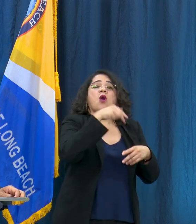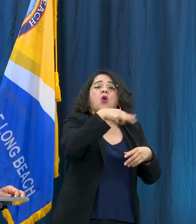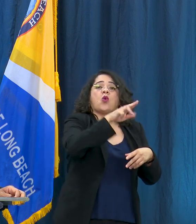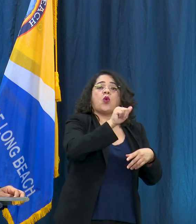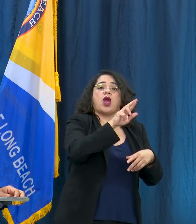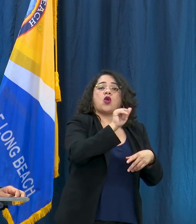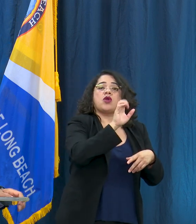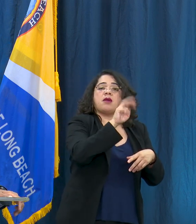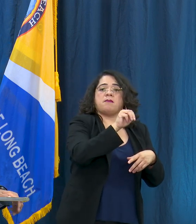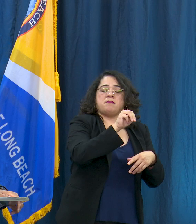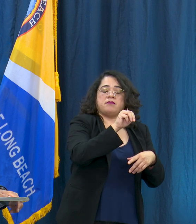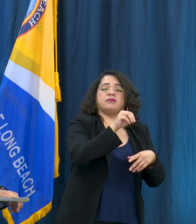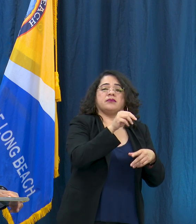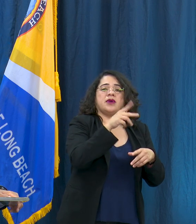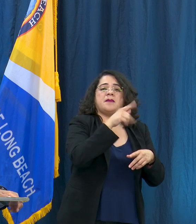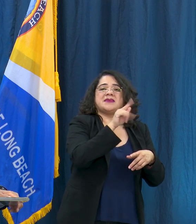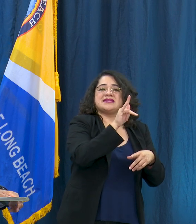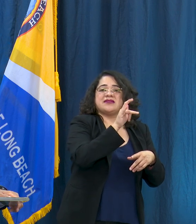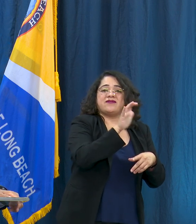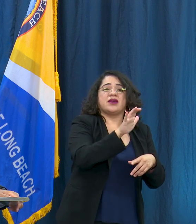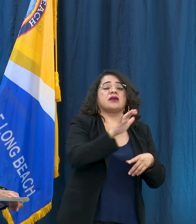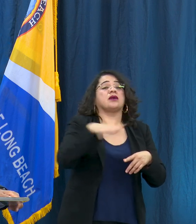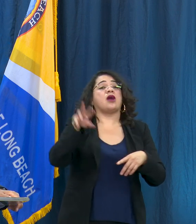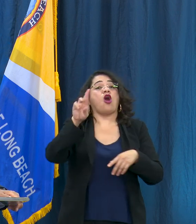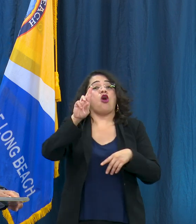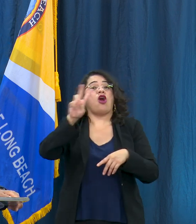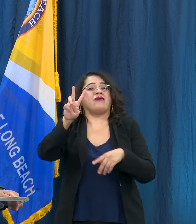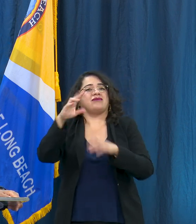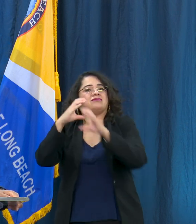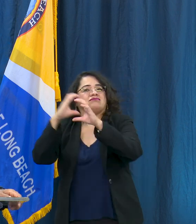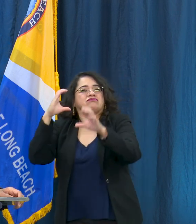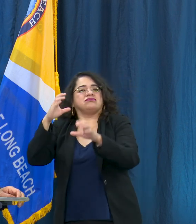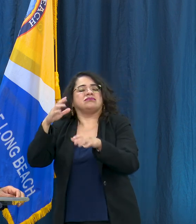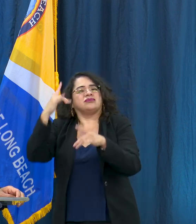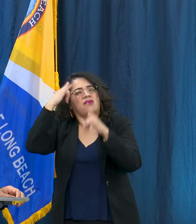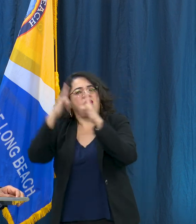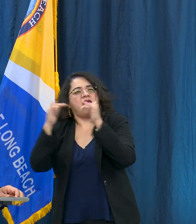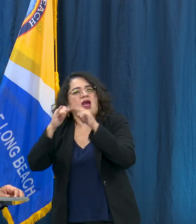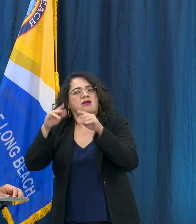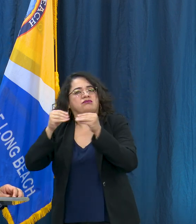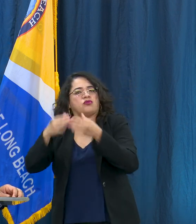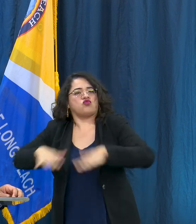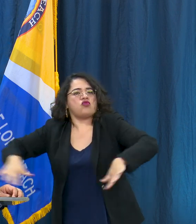campgrounds and RVs that we have - RV parks, production for film and television